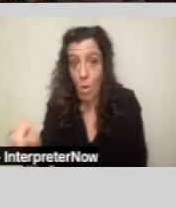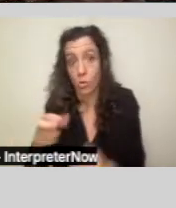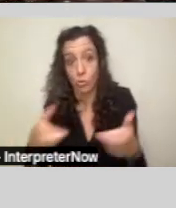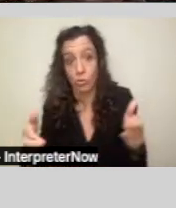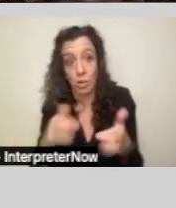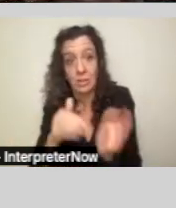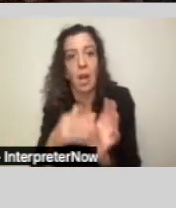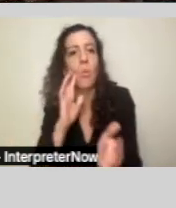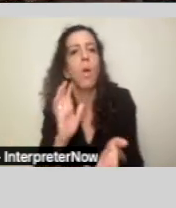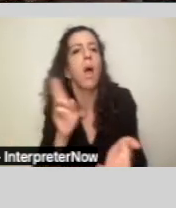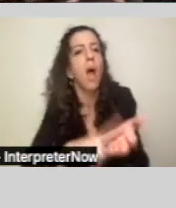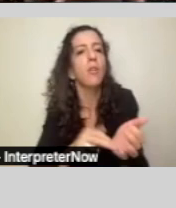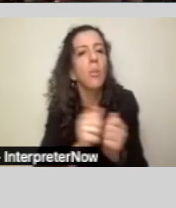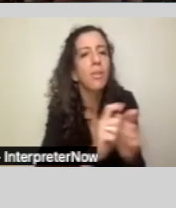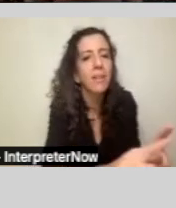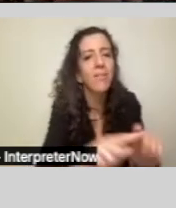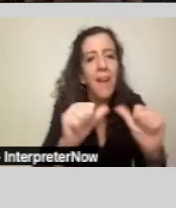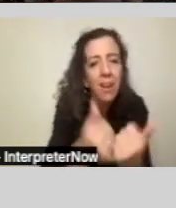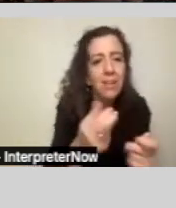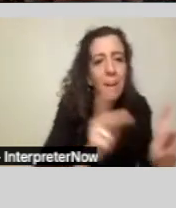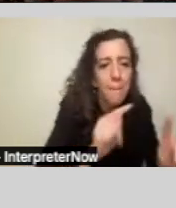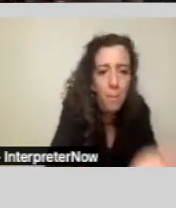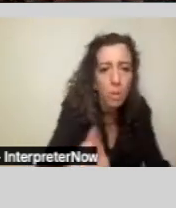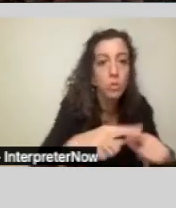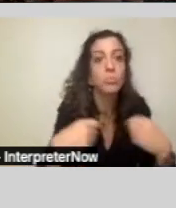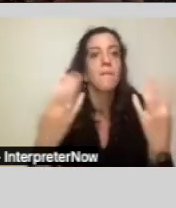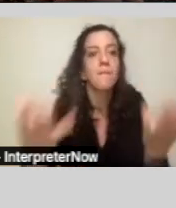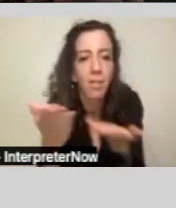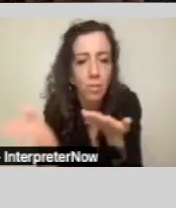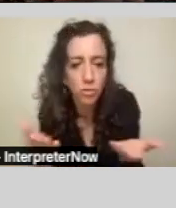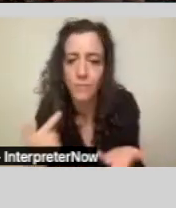provide these services; we call them service providers or vendors.